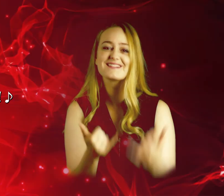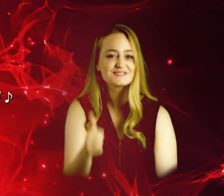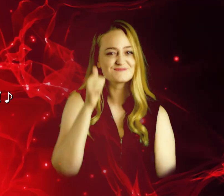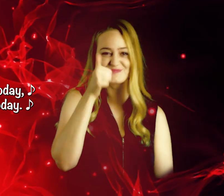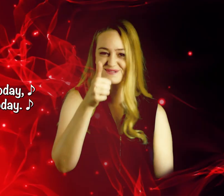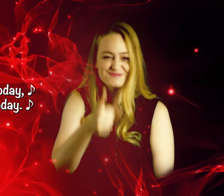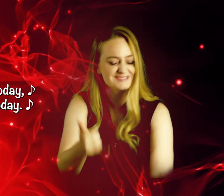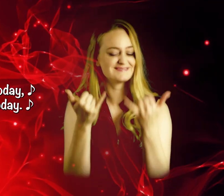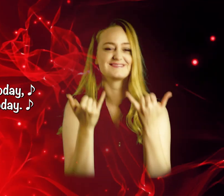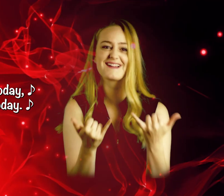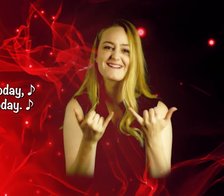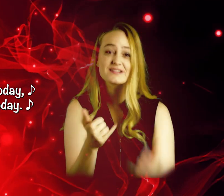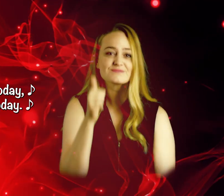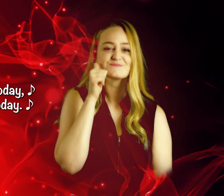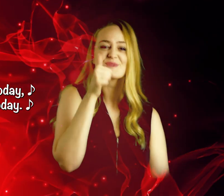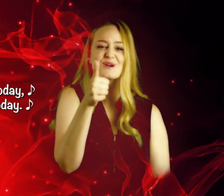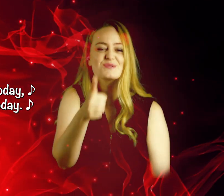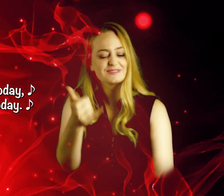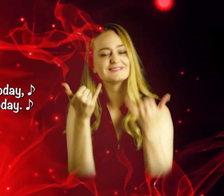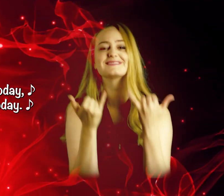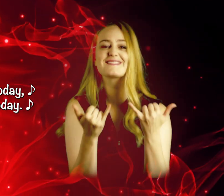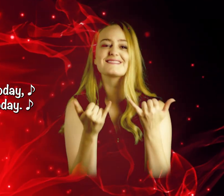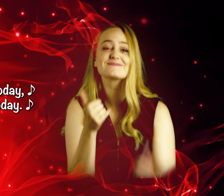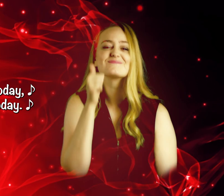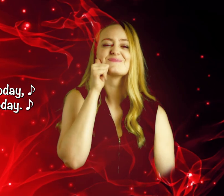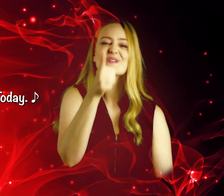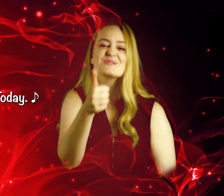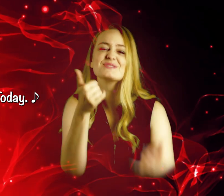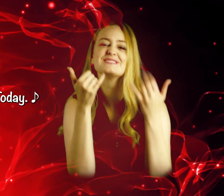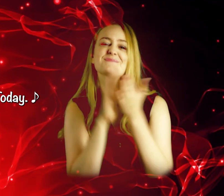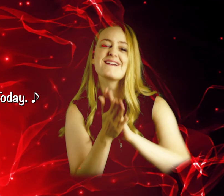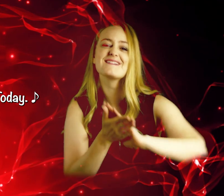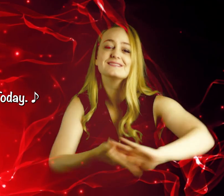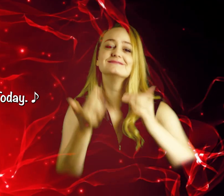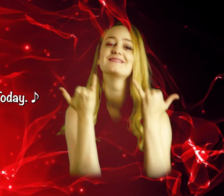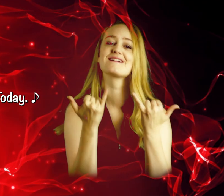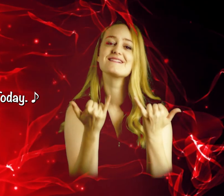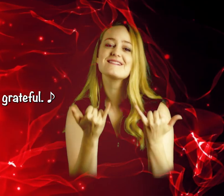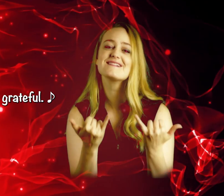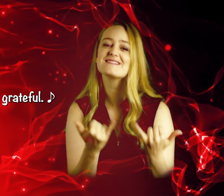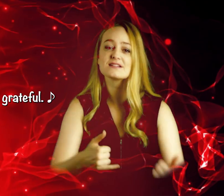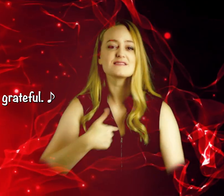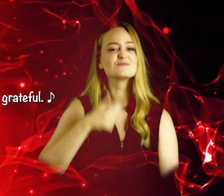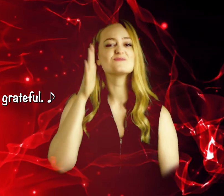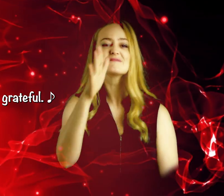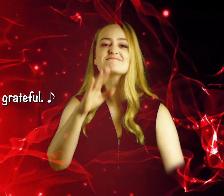Now tomorrow’s today, now tomorrow’s today. Now Tomorrow's Today. Tomorrow I will be grateful.